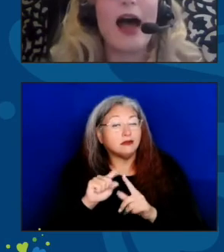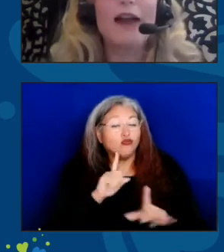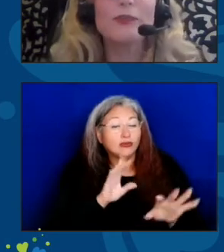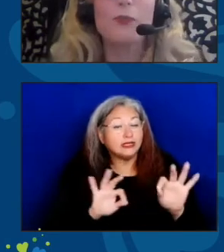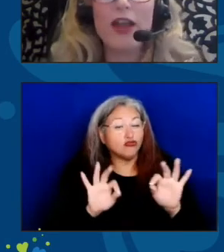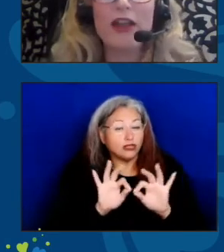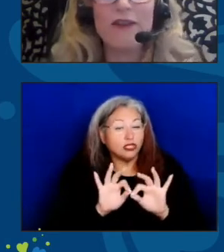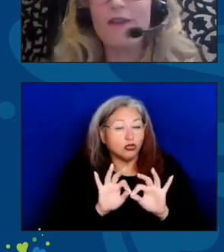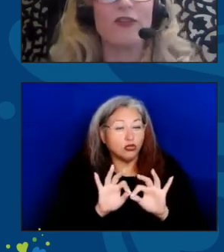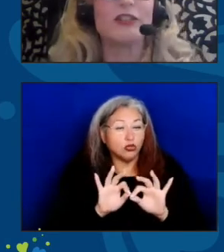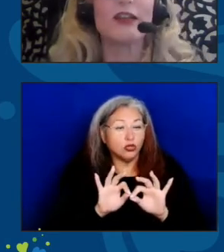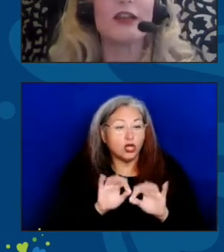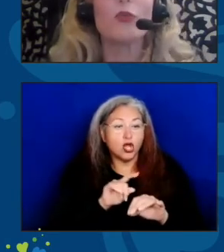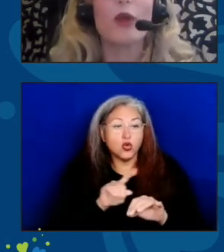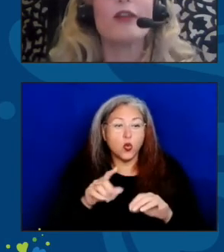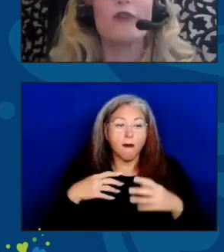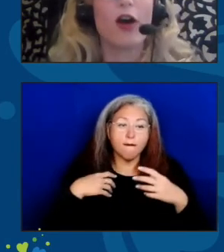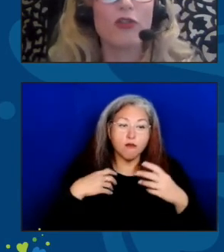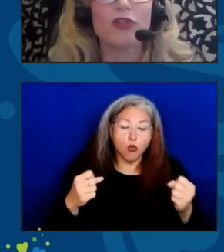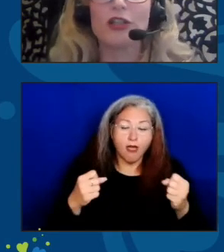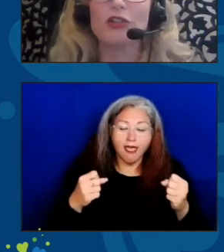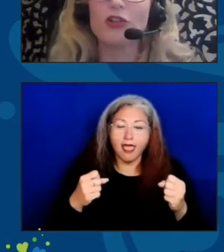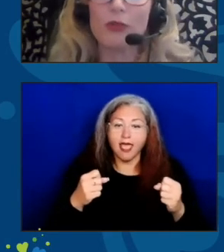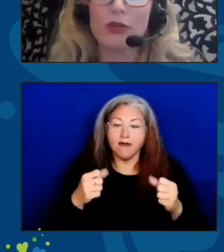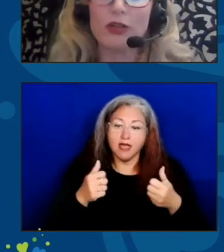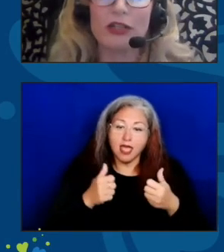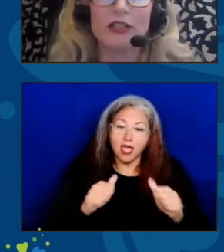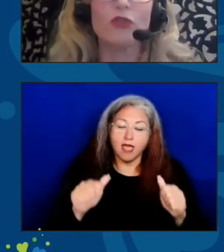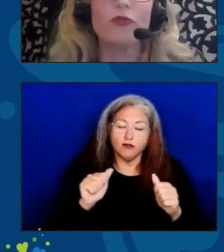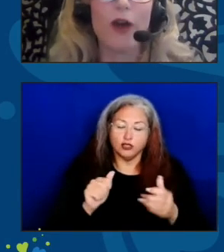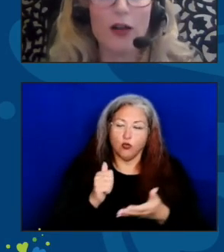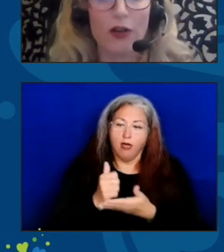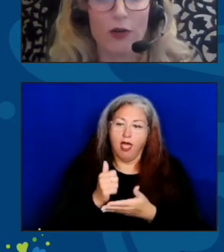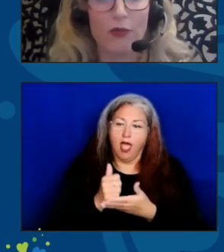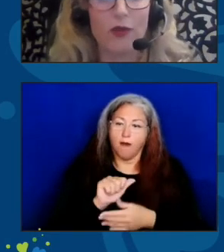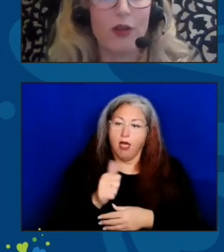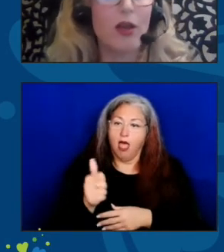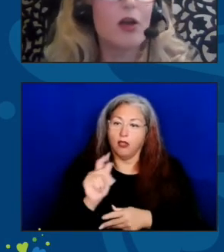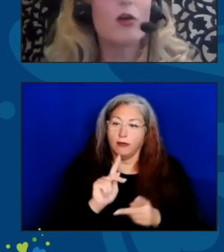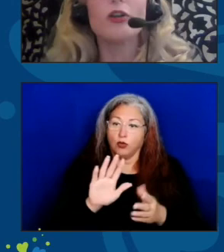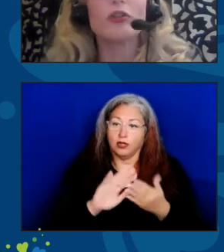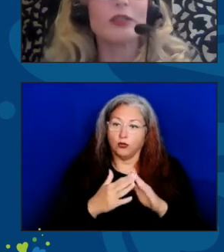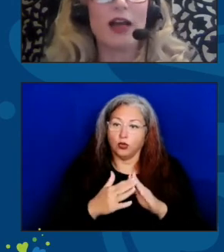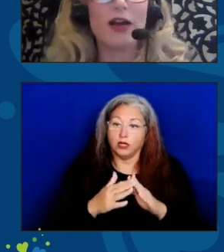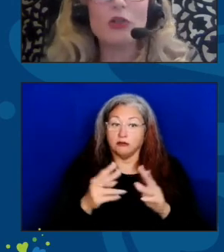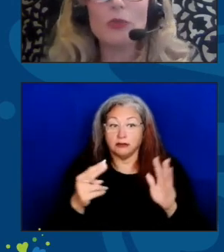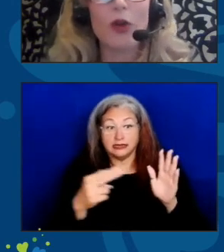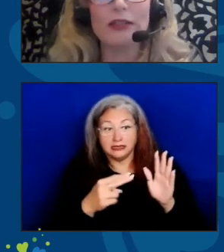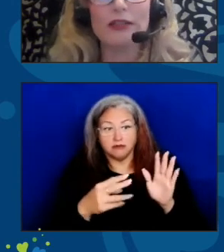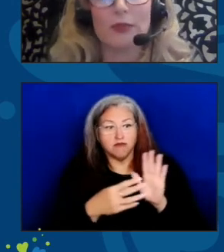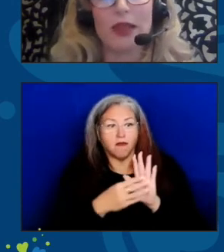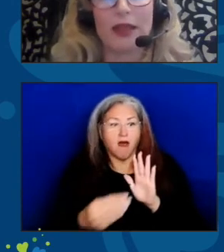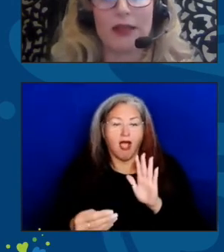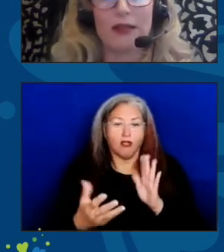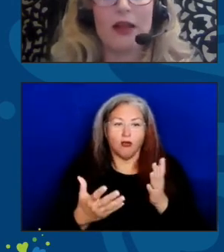As brave efforts led the way for others in your communities to follow, which was not a surprise to me.